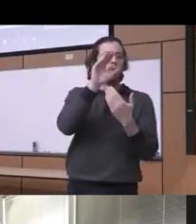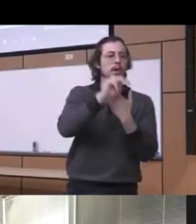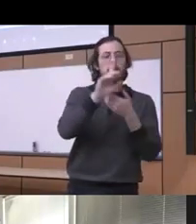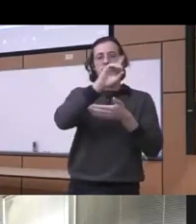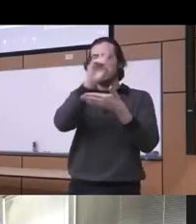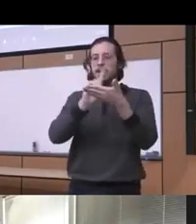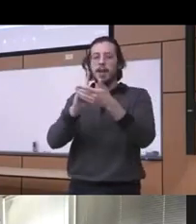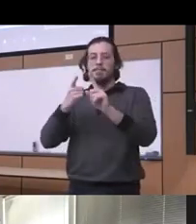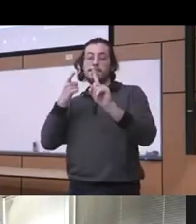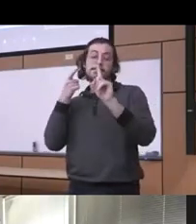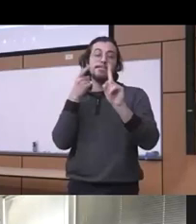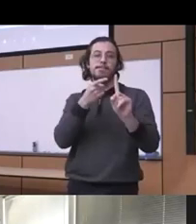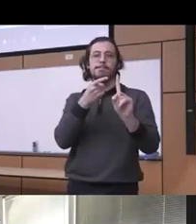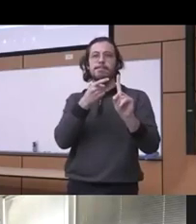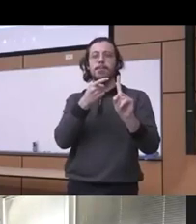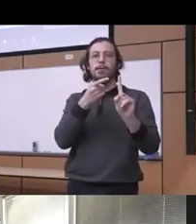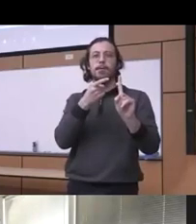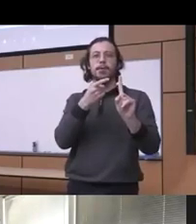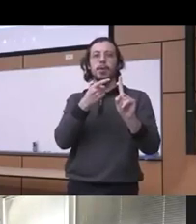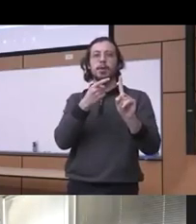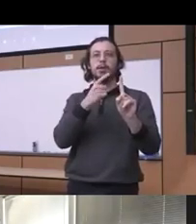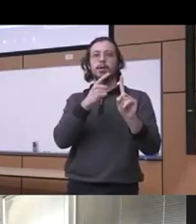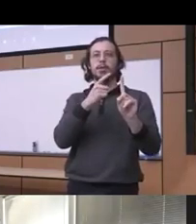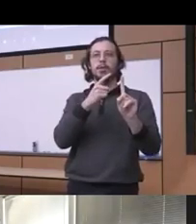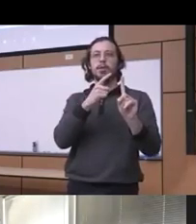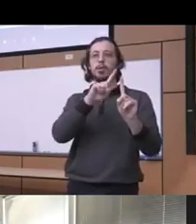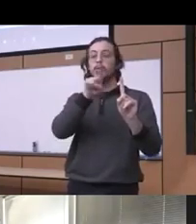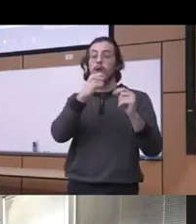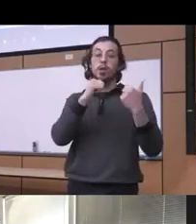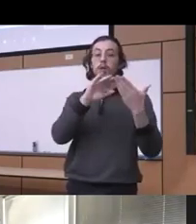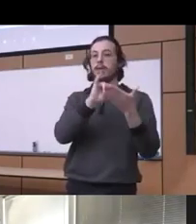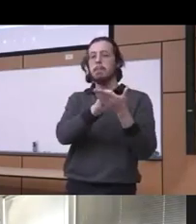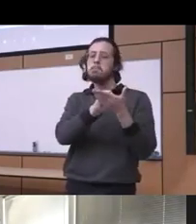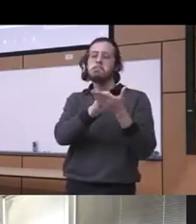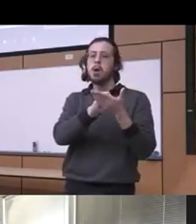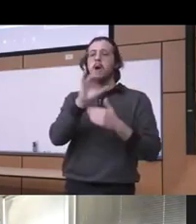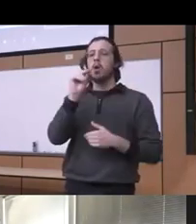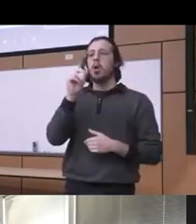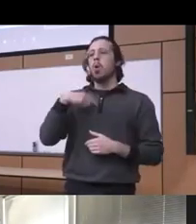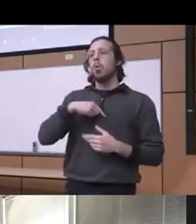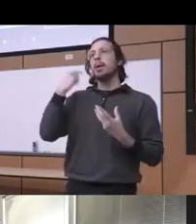you know to really just address that because we thought about it you know that if you want to